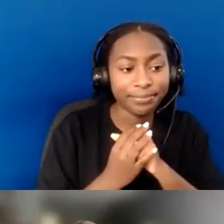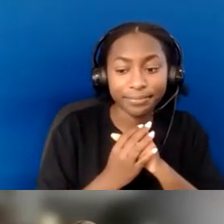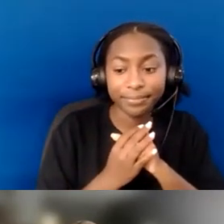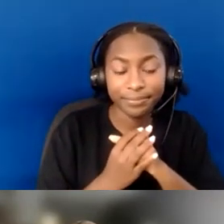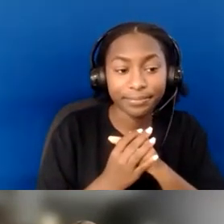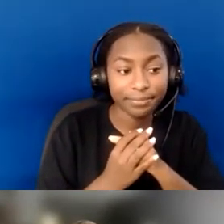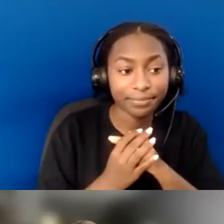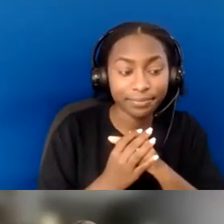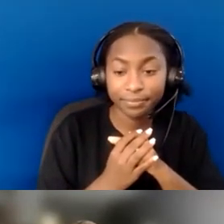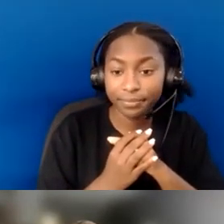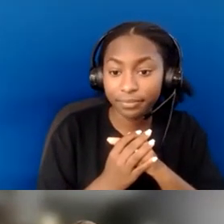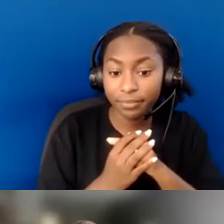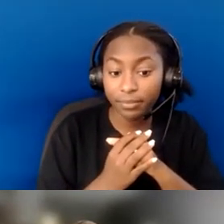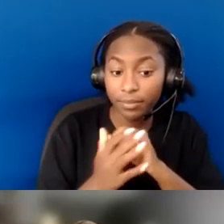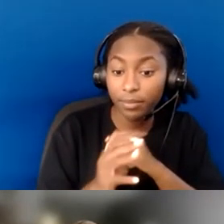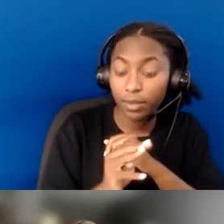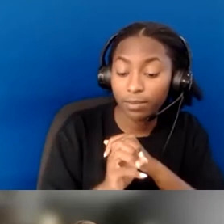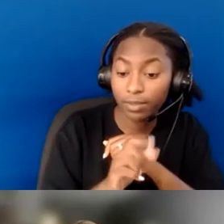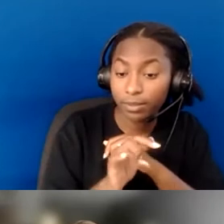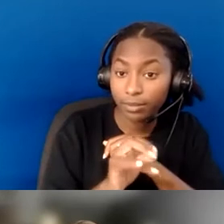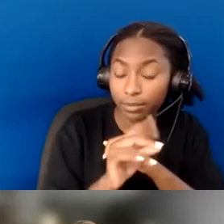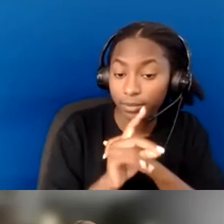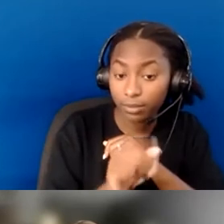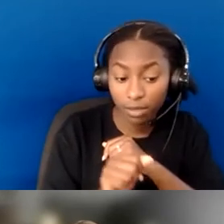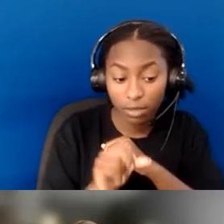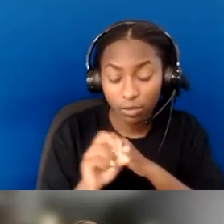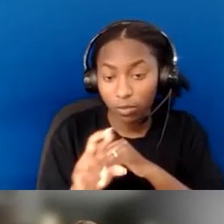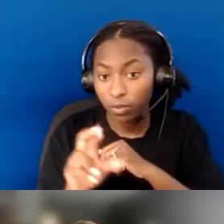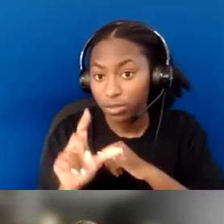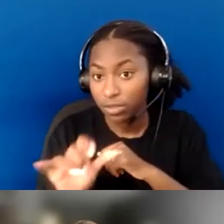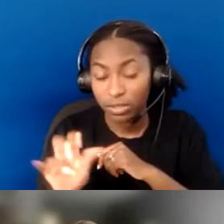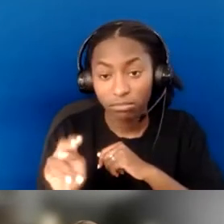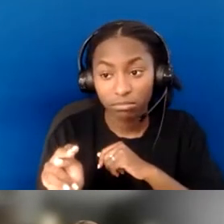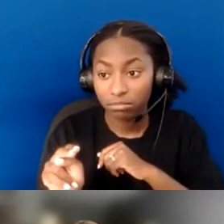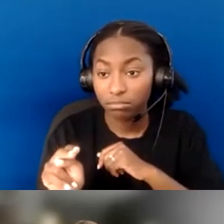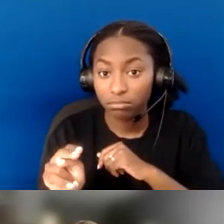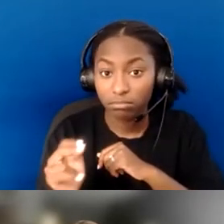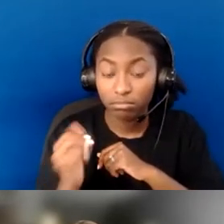Melinda or Lynn, do either of you want to add to this question? No pressure to; I just want to make the space.